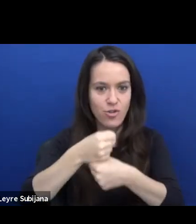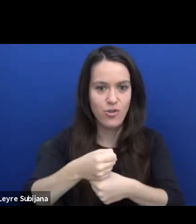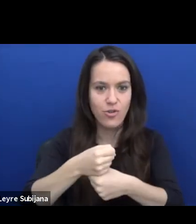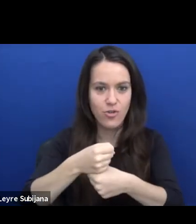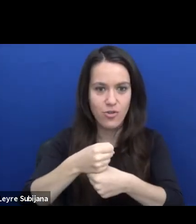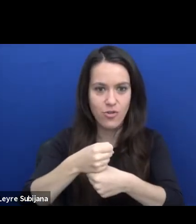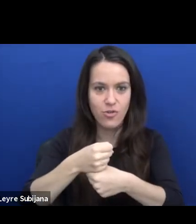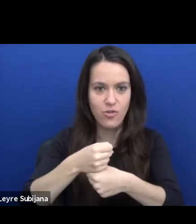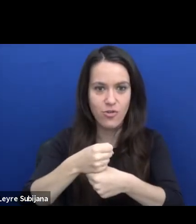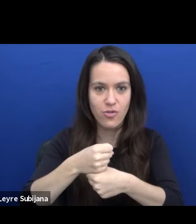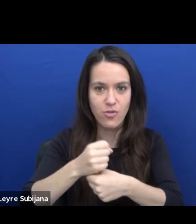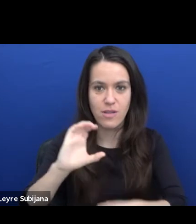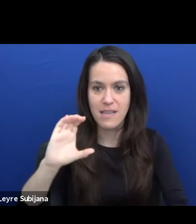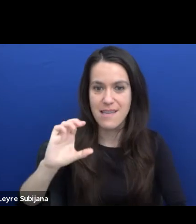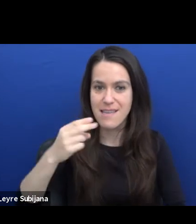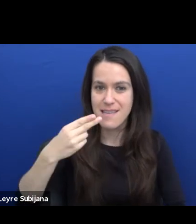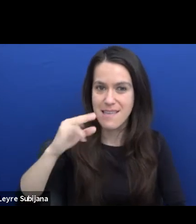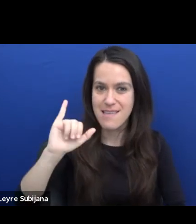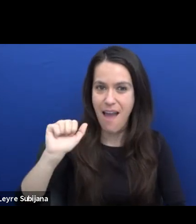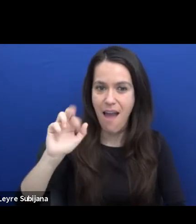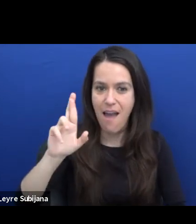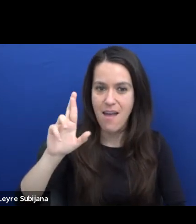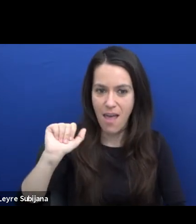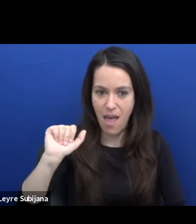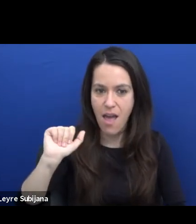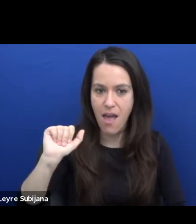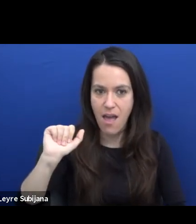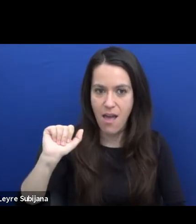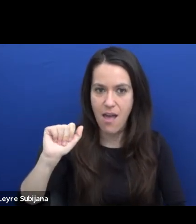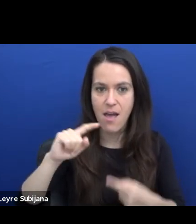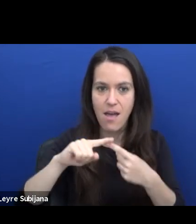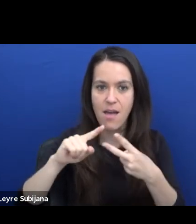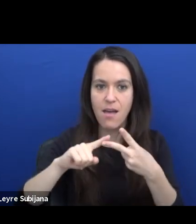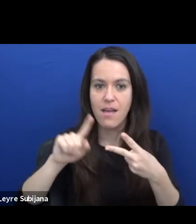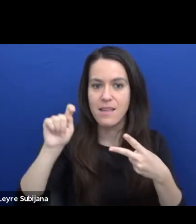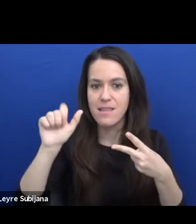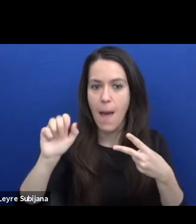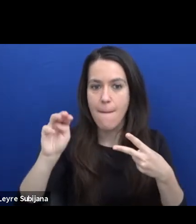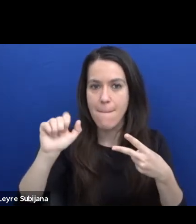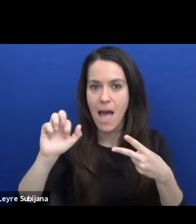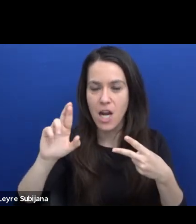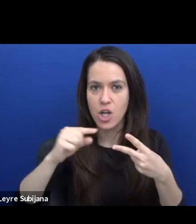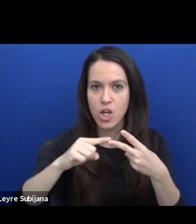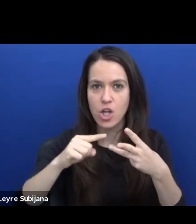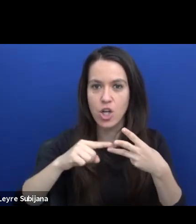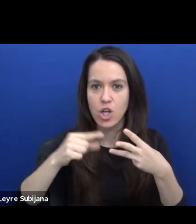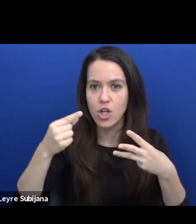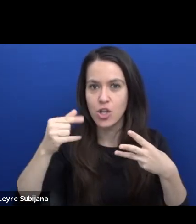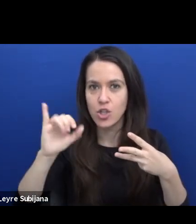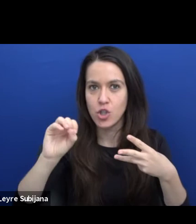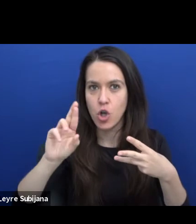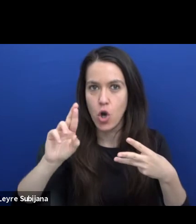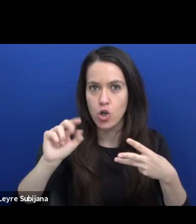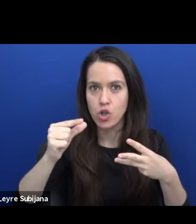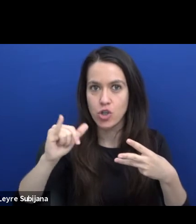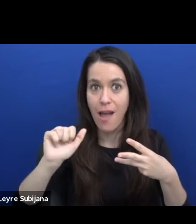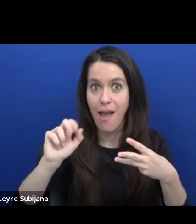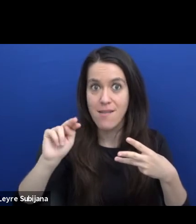I hope I pronounce all the names correctly, Samar, Georgiana, Jana and Laura will also join us later.